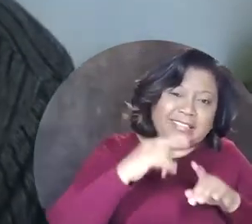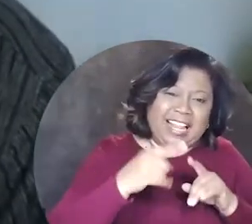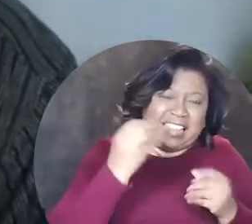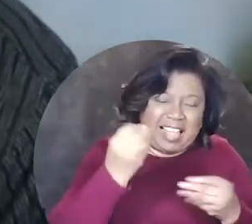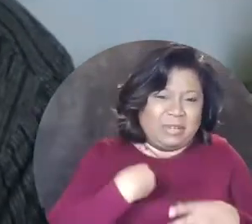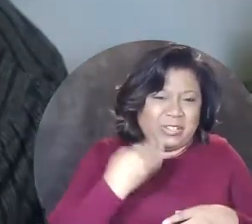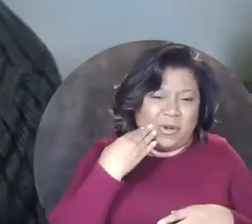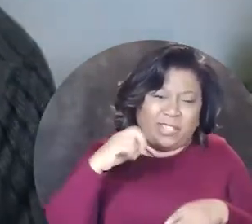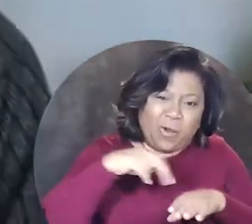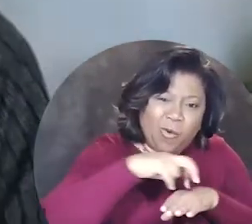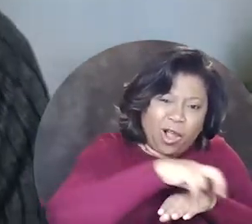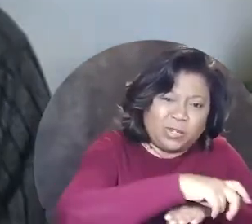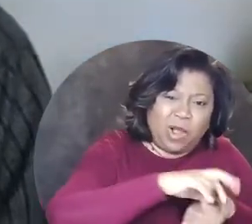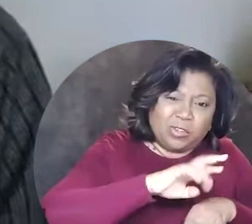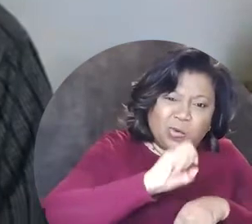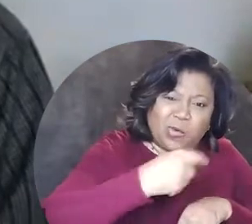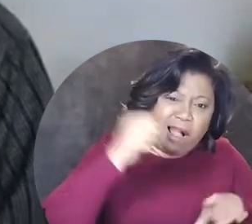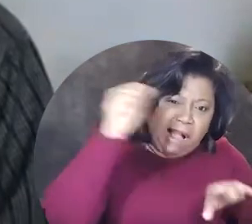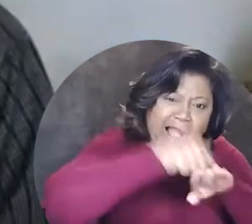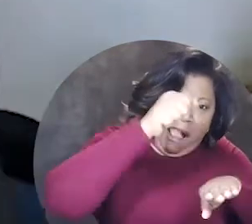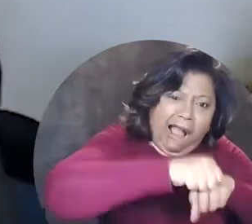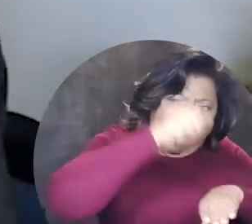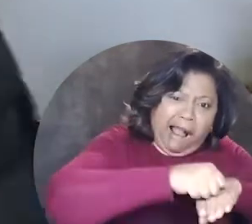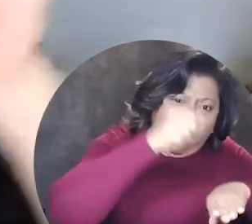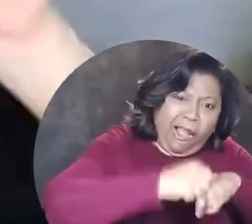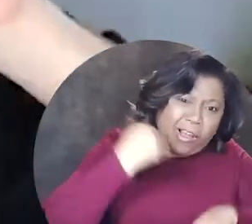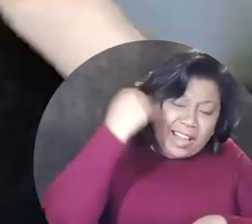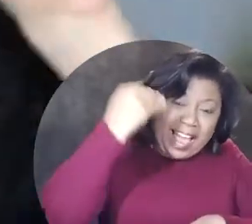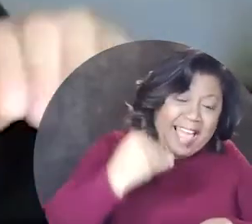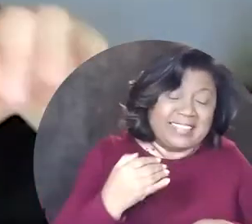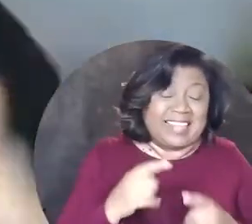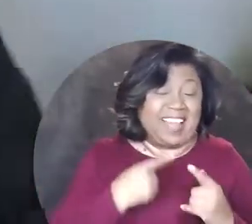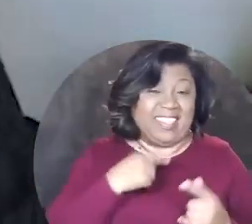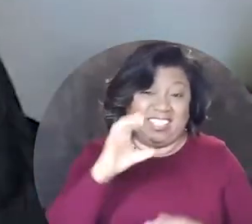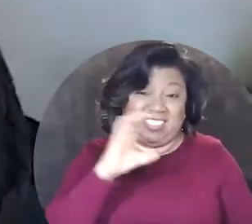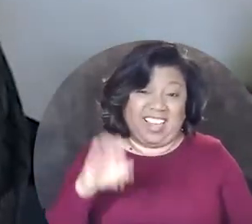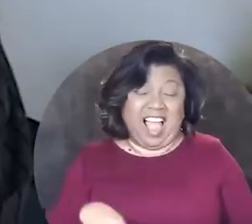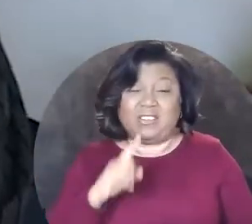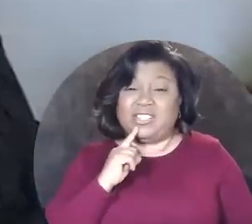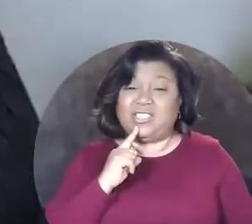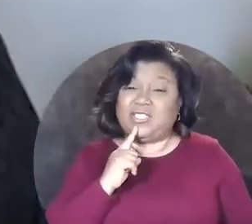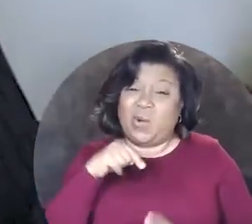Chicago is so deeply in my heart, I love Chicago so much